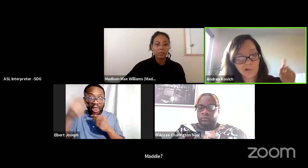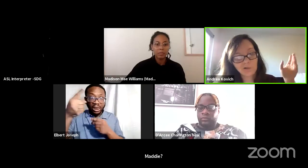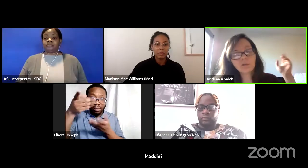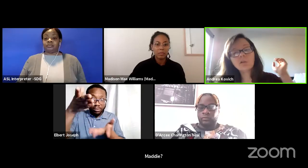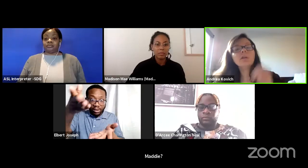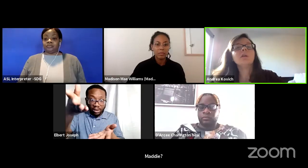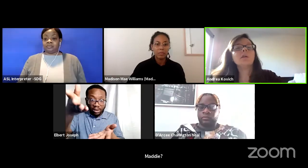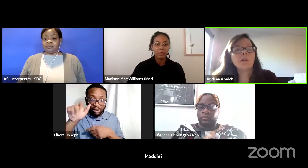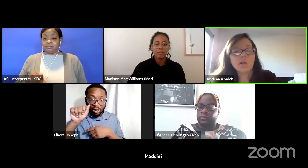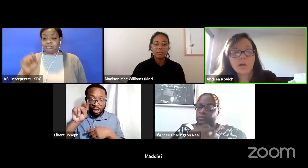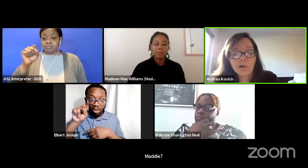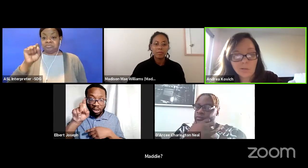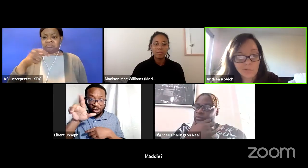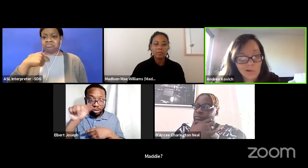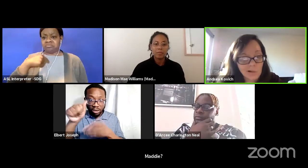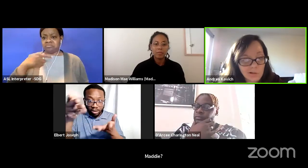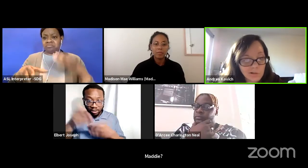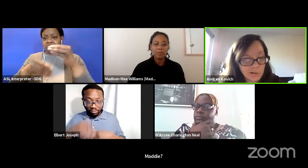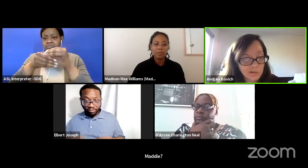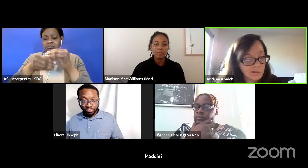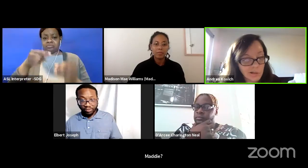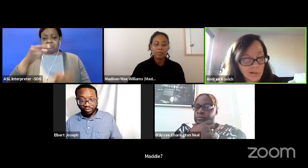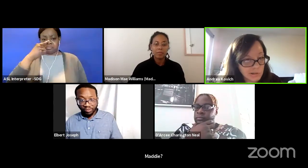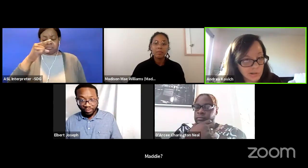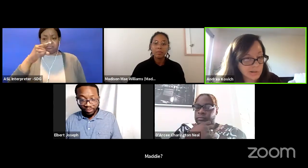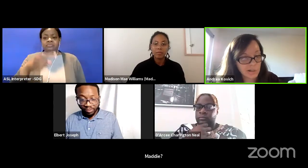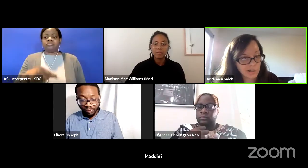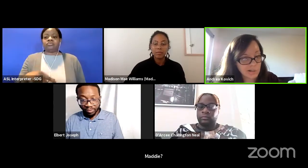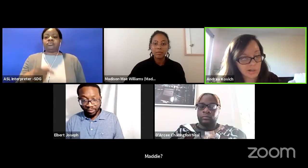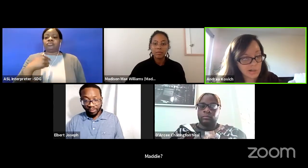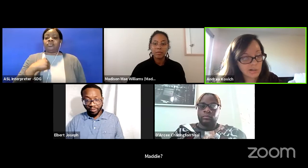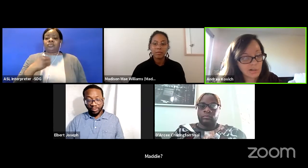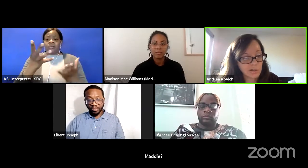if you don't mind. I just like to say that,